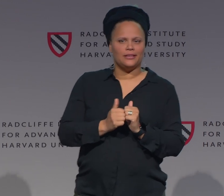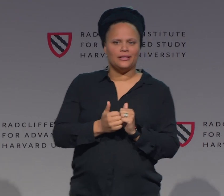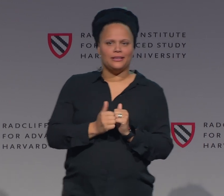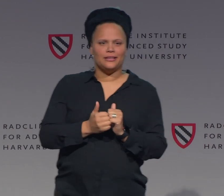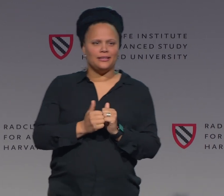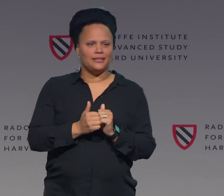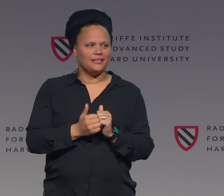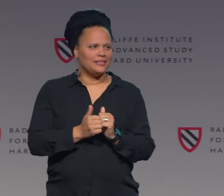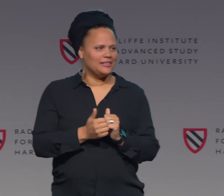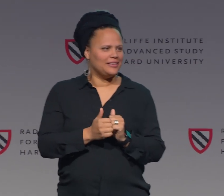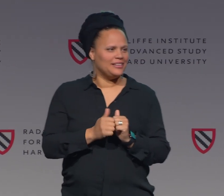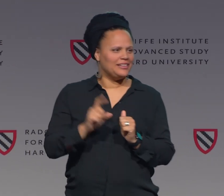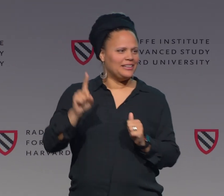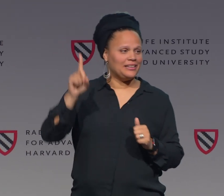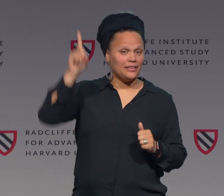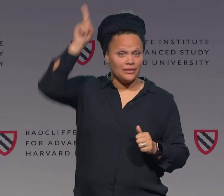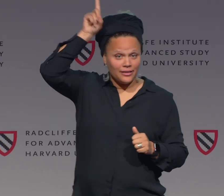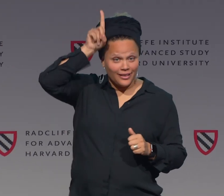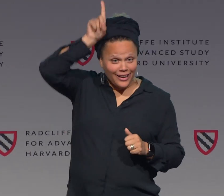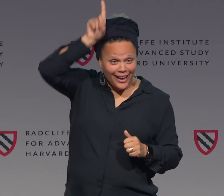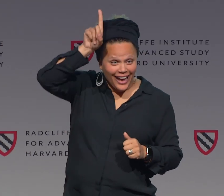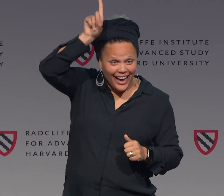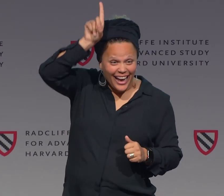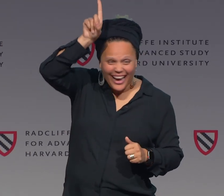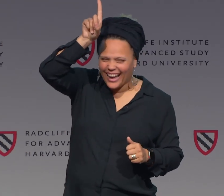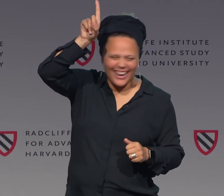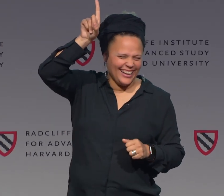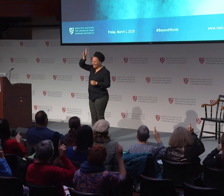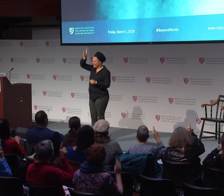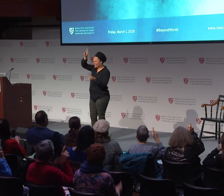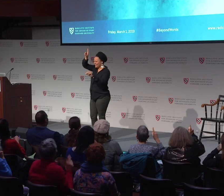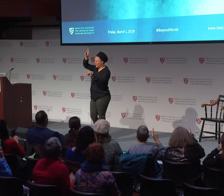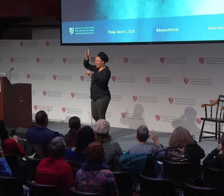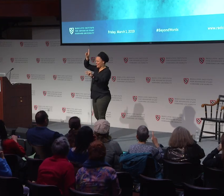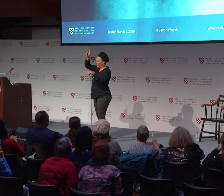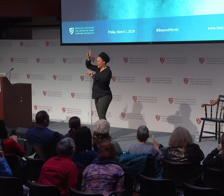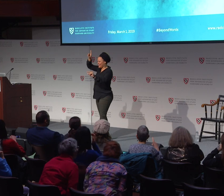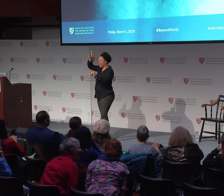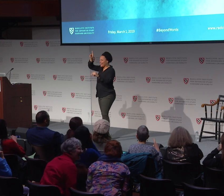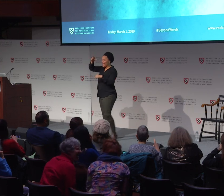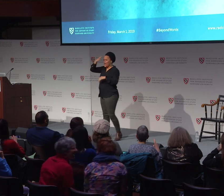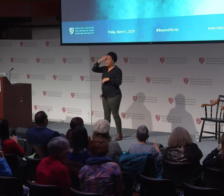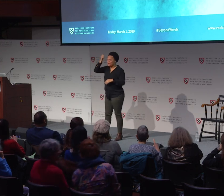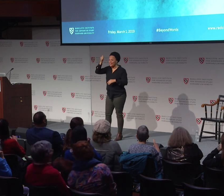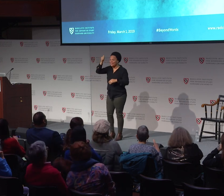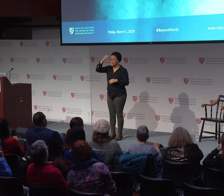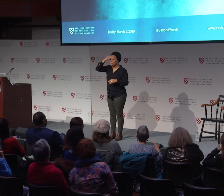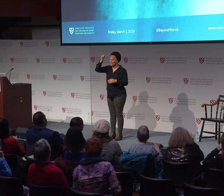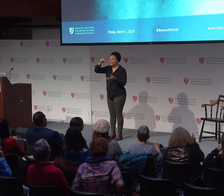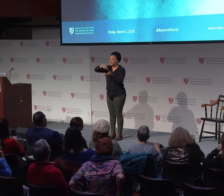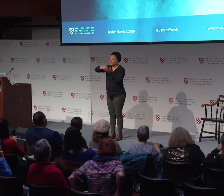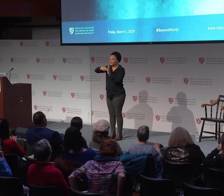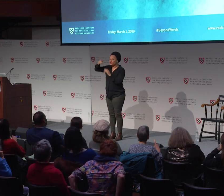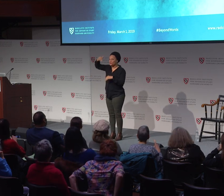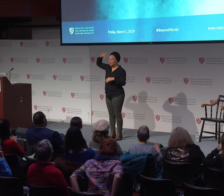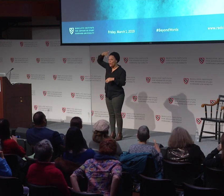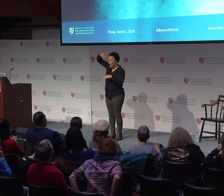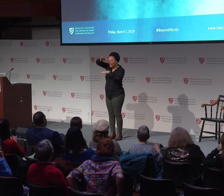shape and movement? What would you do? Ha. You wouldn't do it by your head, because that actually